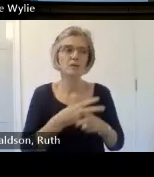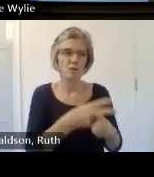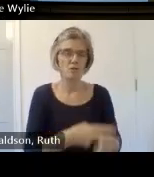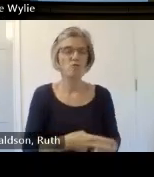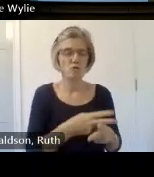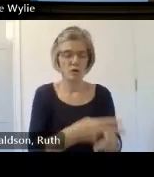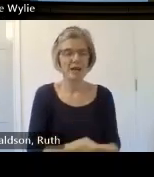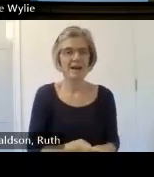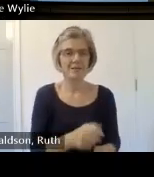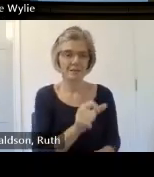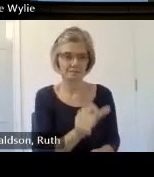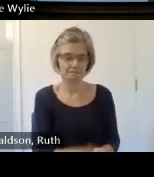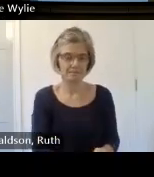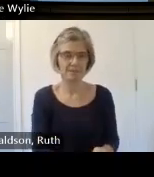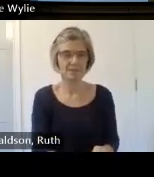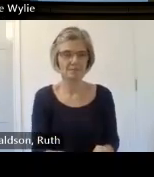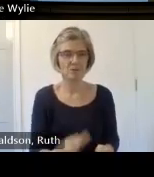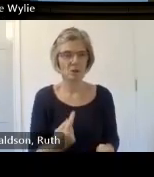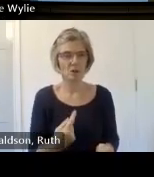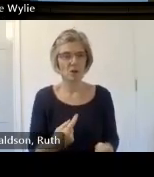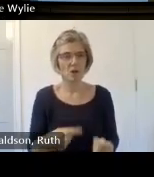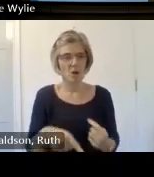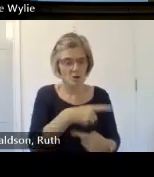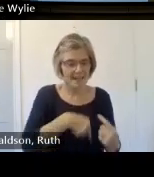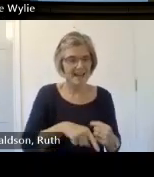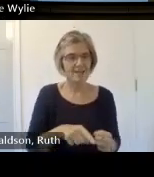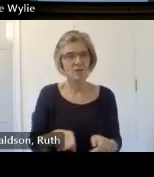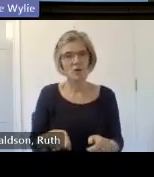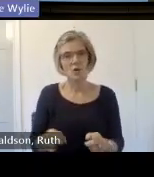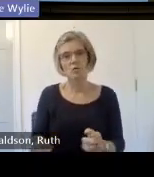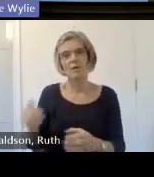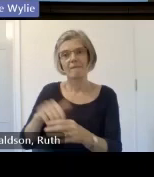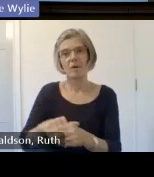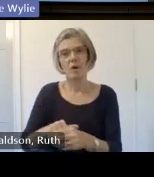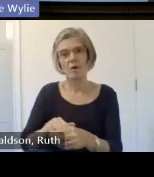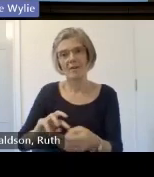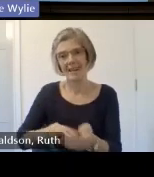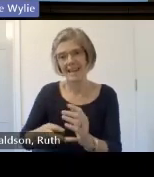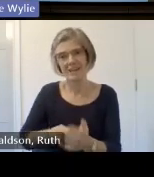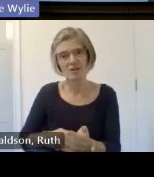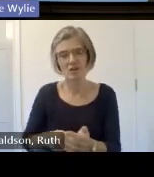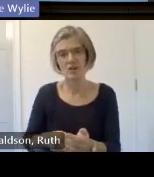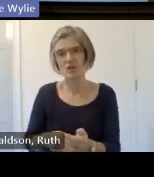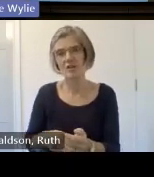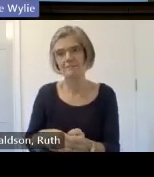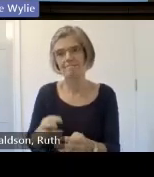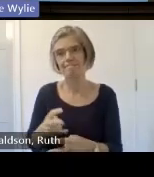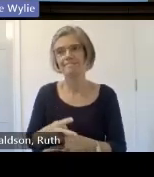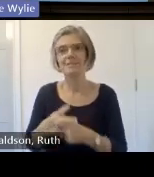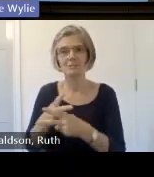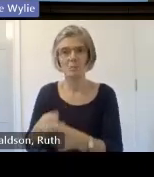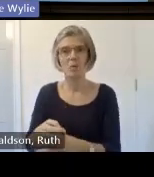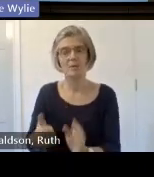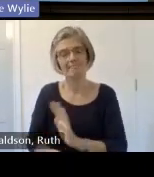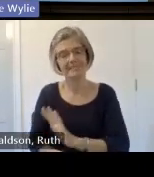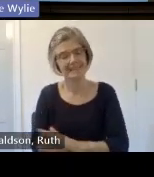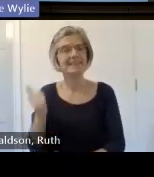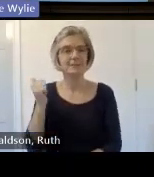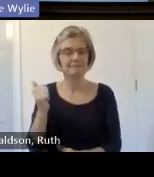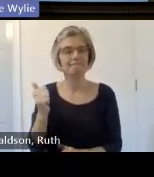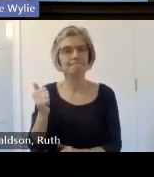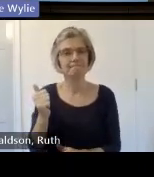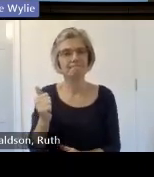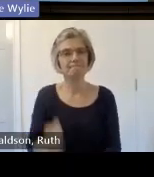Agency it's part of the job it's part of it okay thank you um so I just conscious of um time here